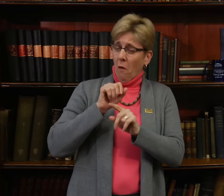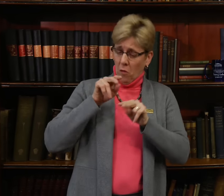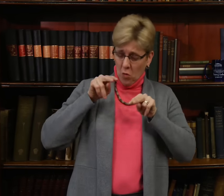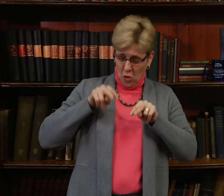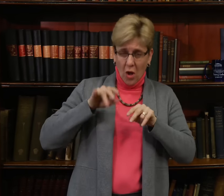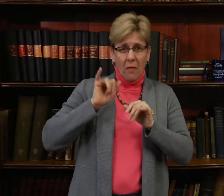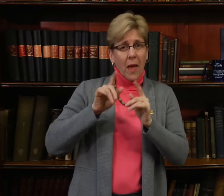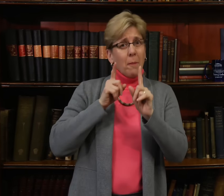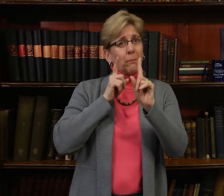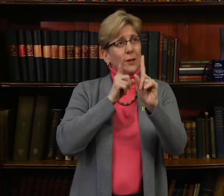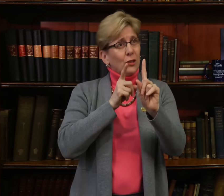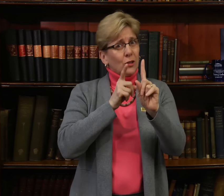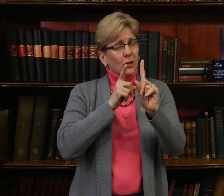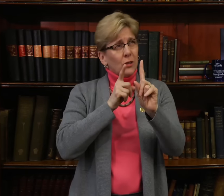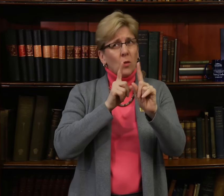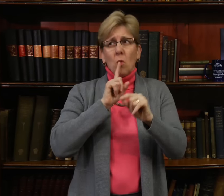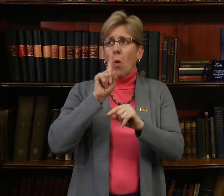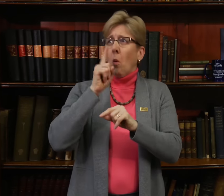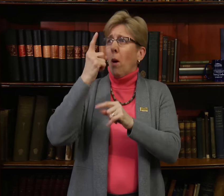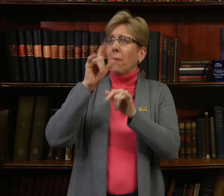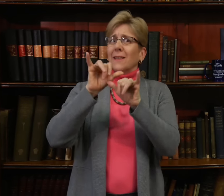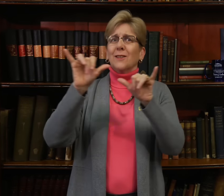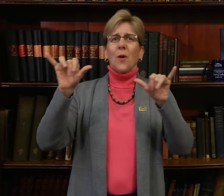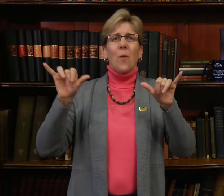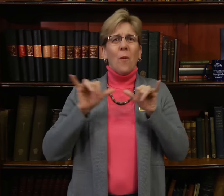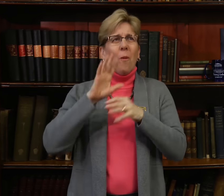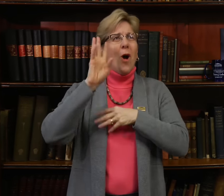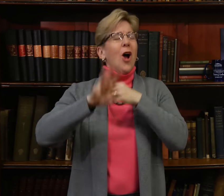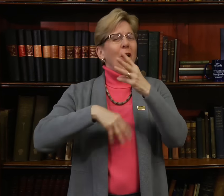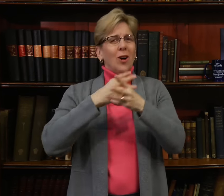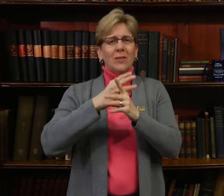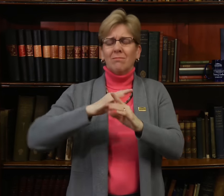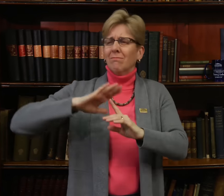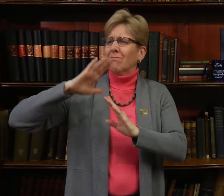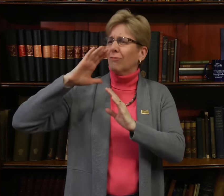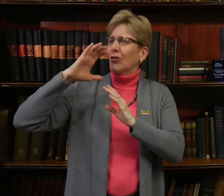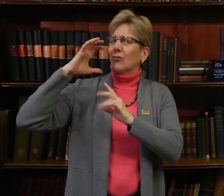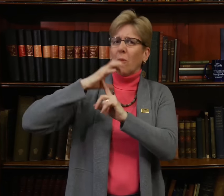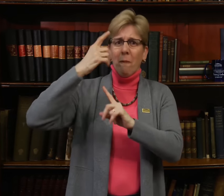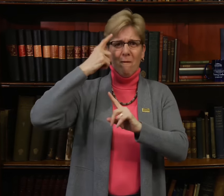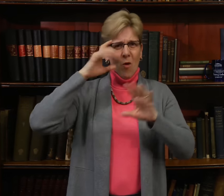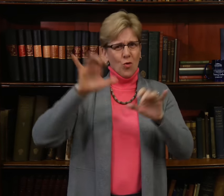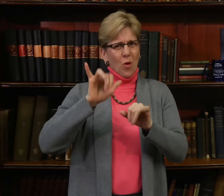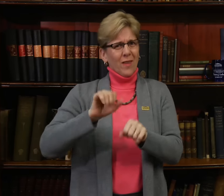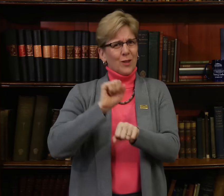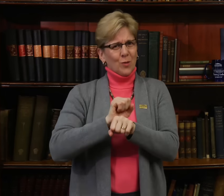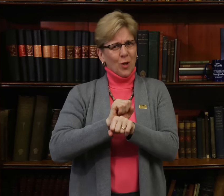As we look at this mission and vision statements, there is only one place in this whole world that does this kind of work, and that is